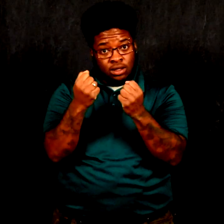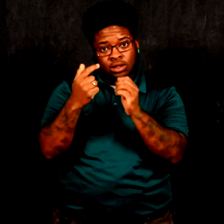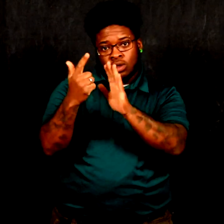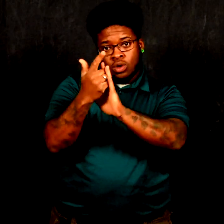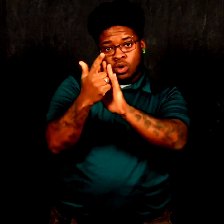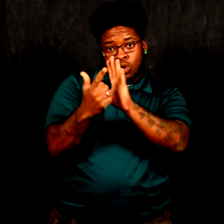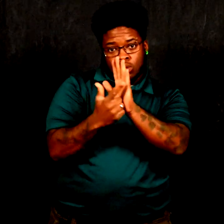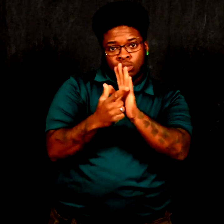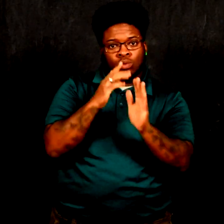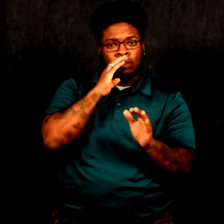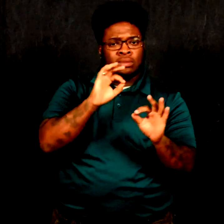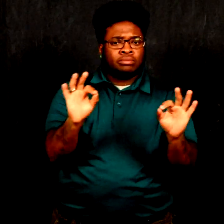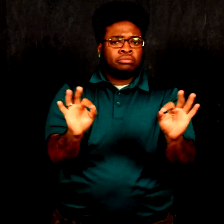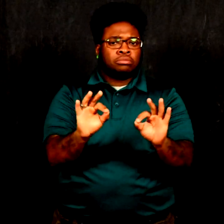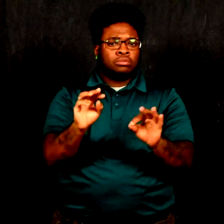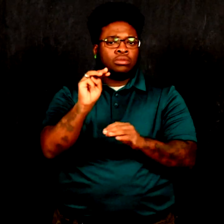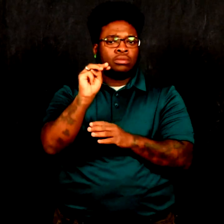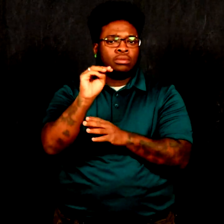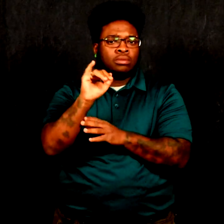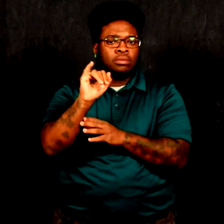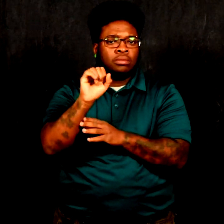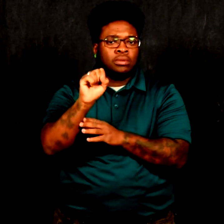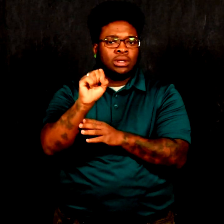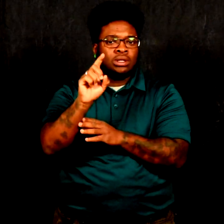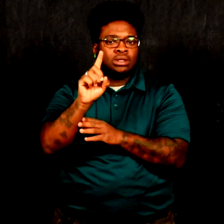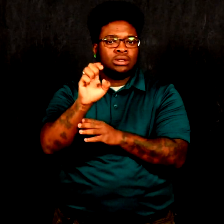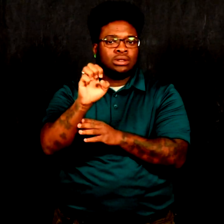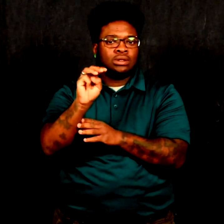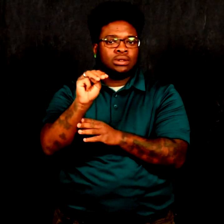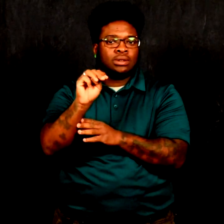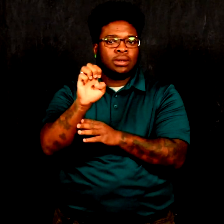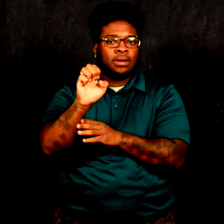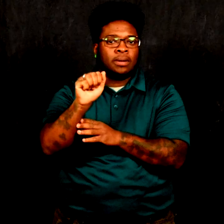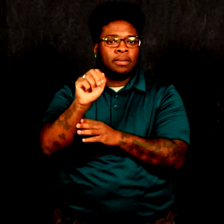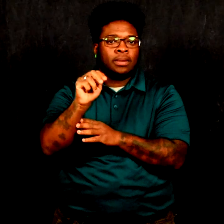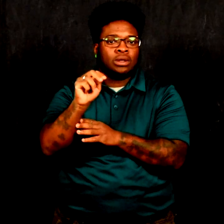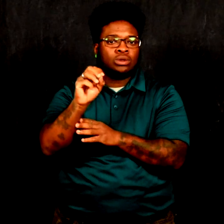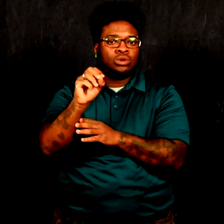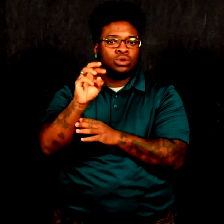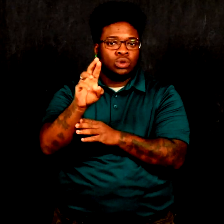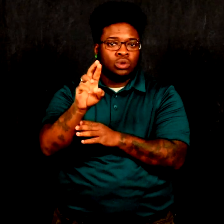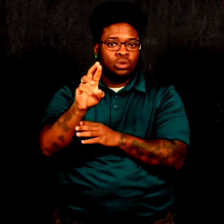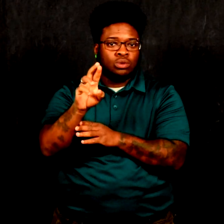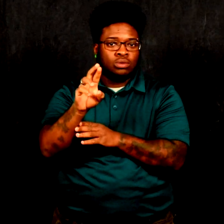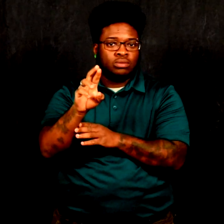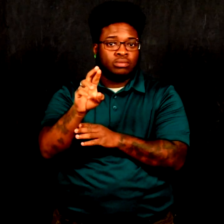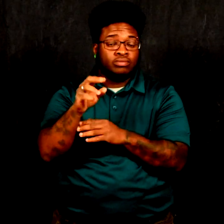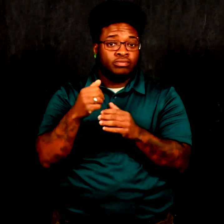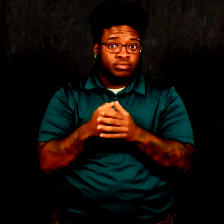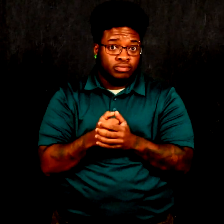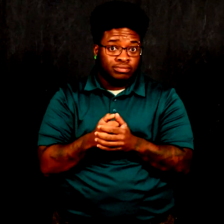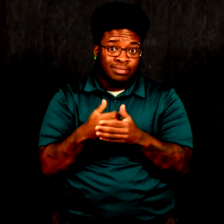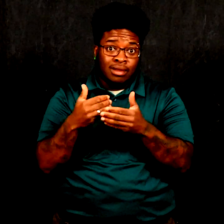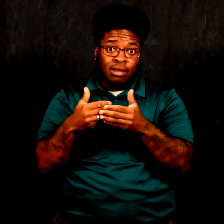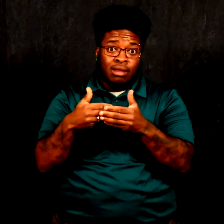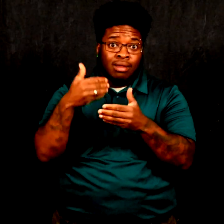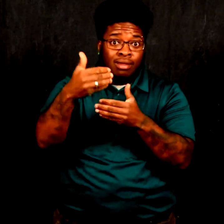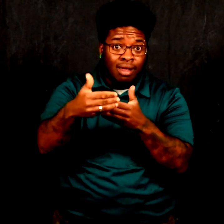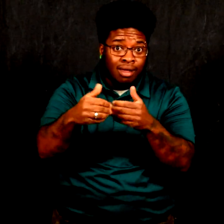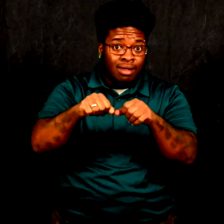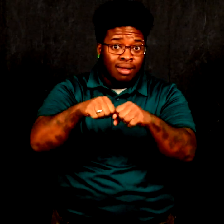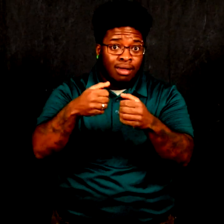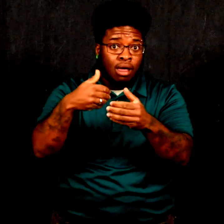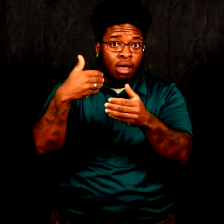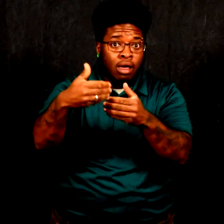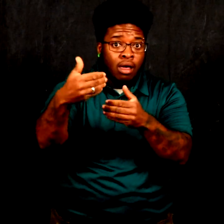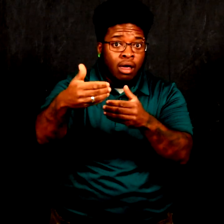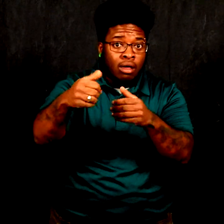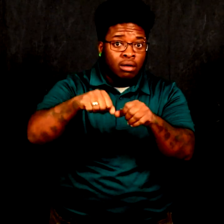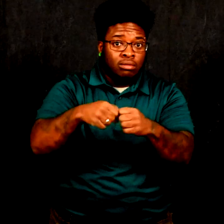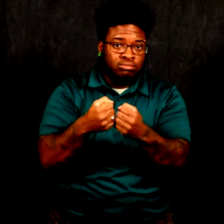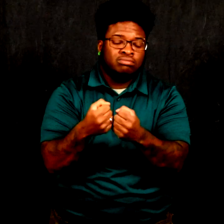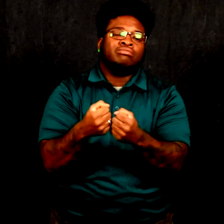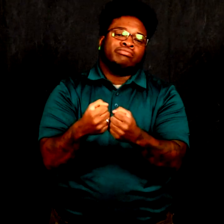of this law will be a petty misdemeanor and subsequent